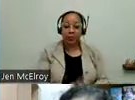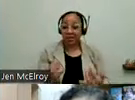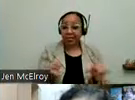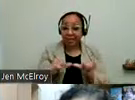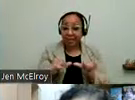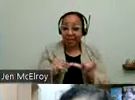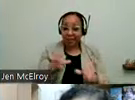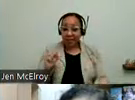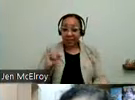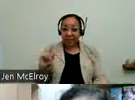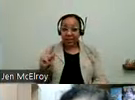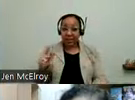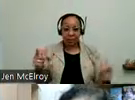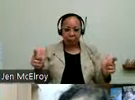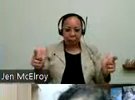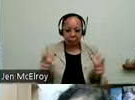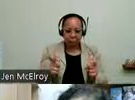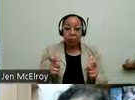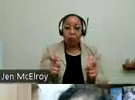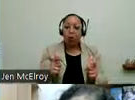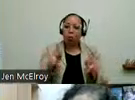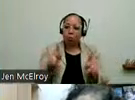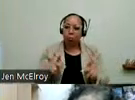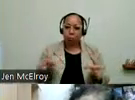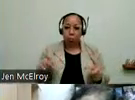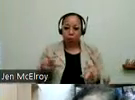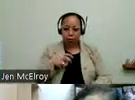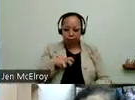go under the sink. So that's one example of a bathroom